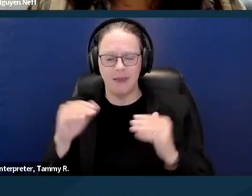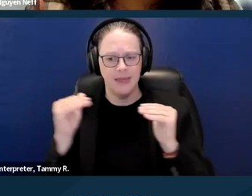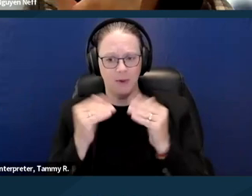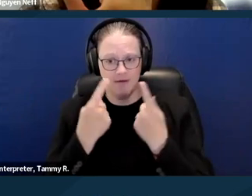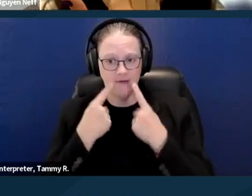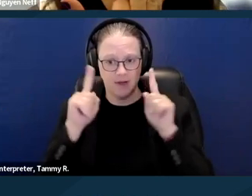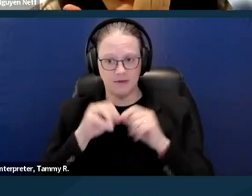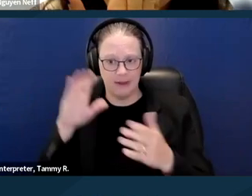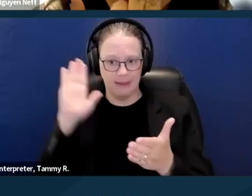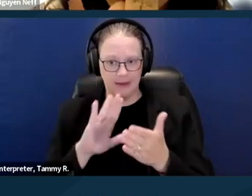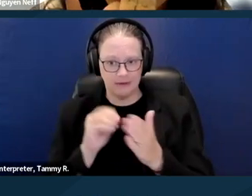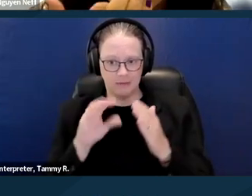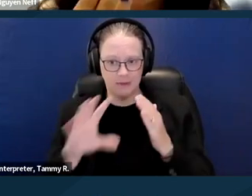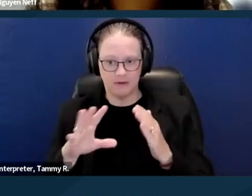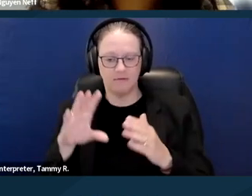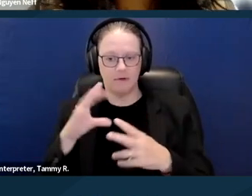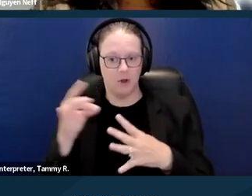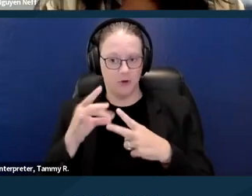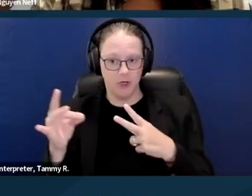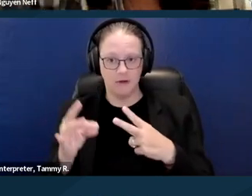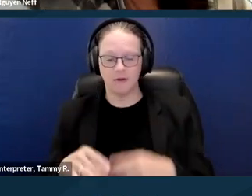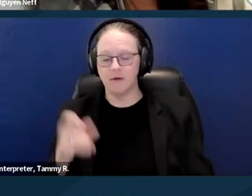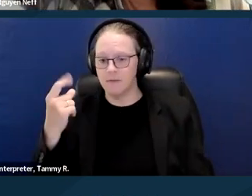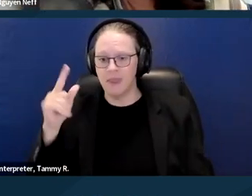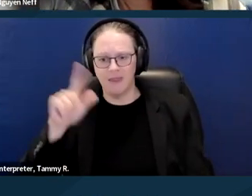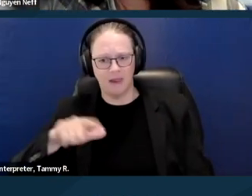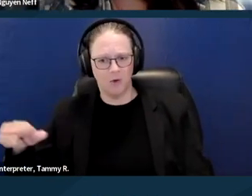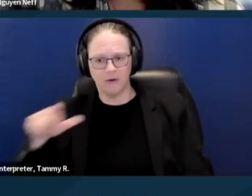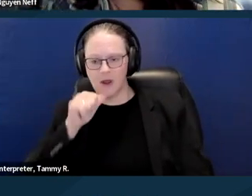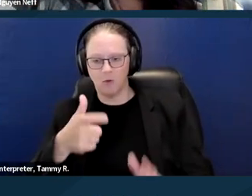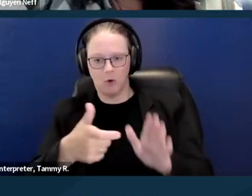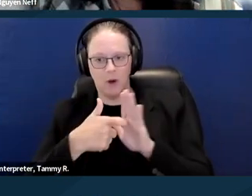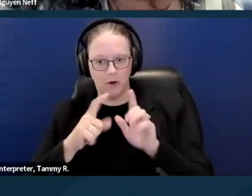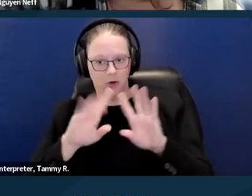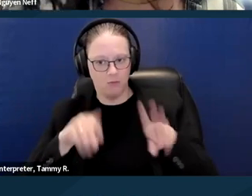So the landlord's not required to grant the reasonable accommodation requests